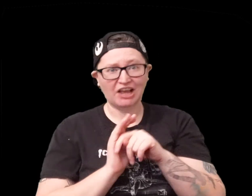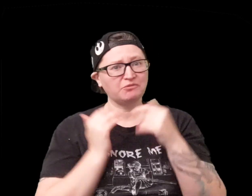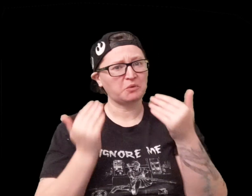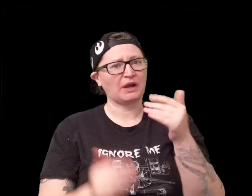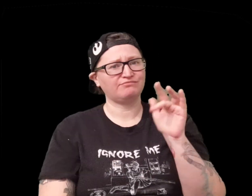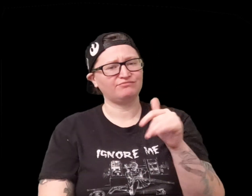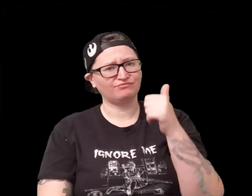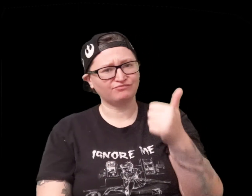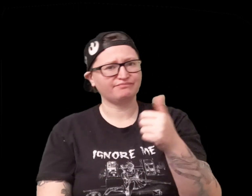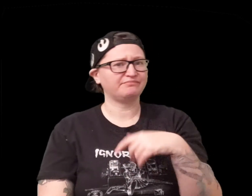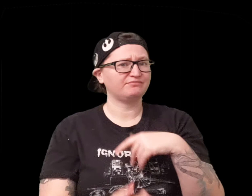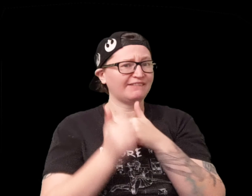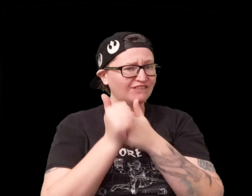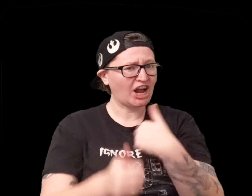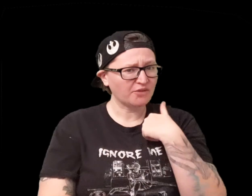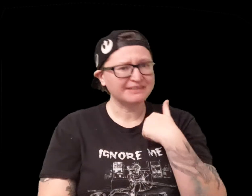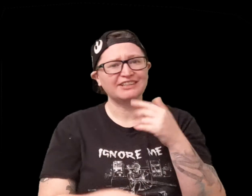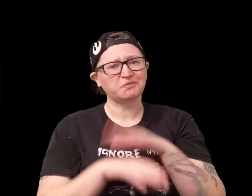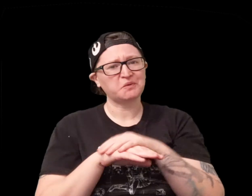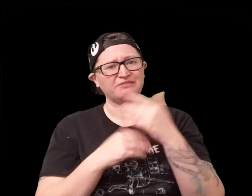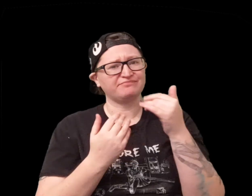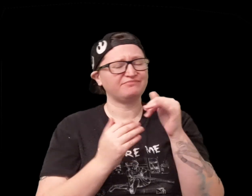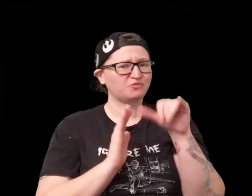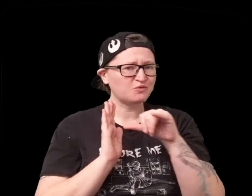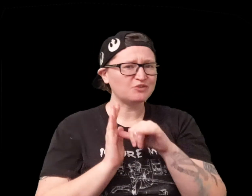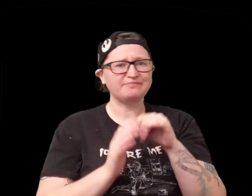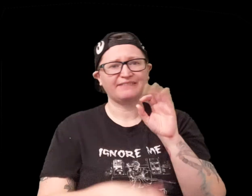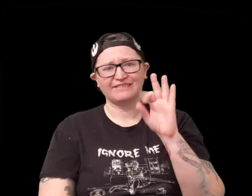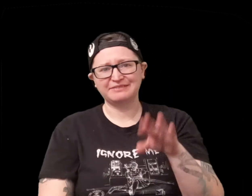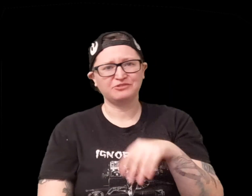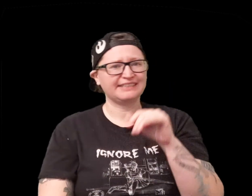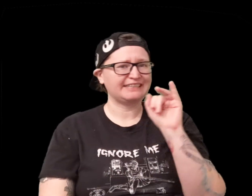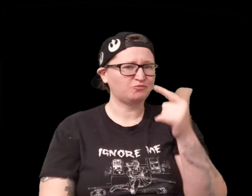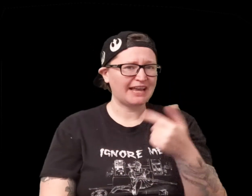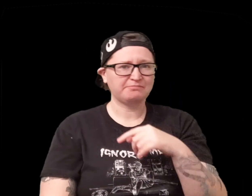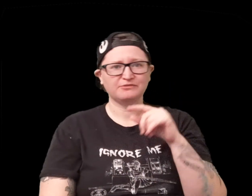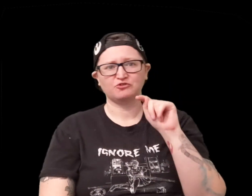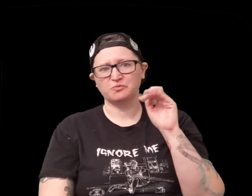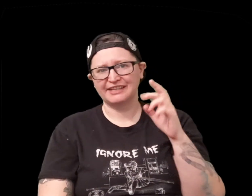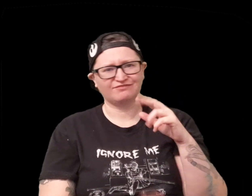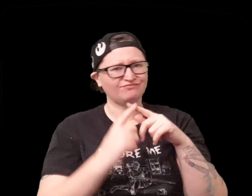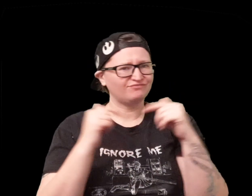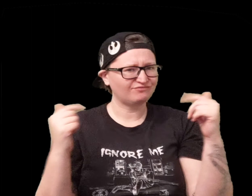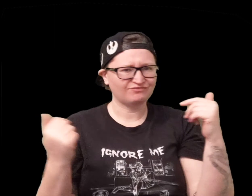so if you like this video click like follow me you can follow me on YouTube Facebook Instagram